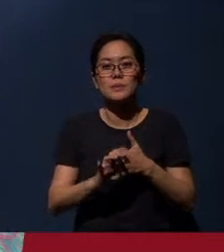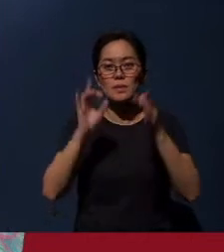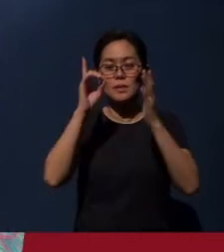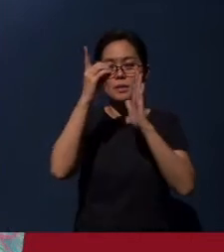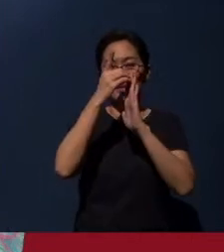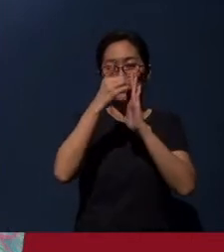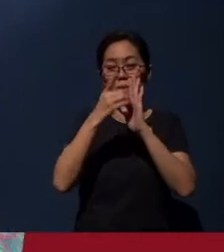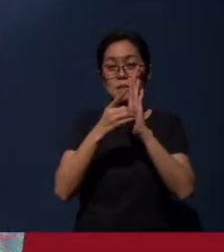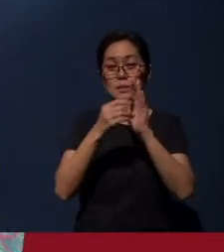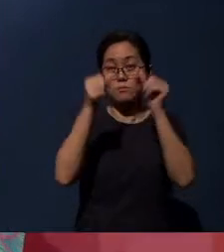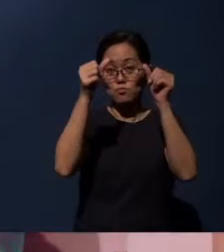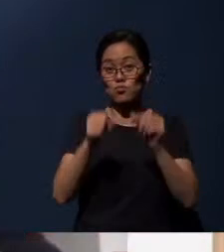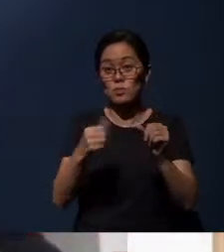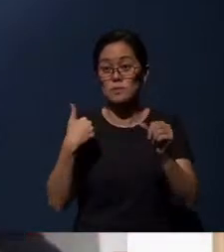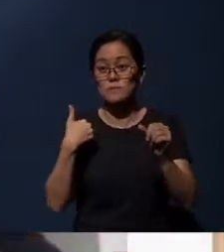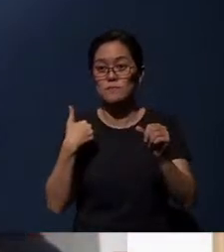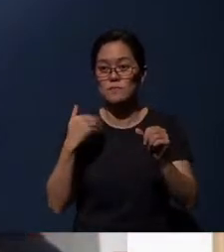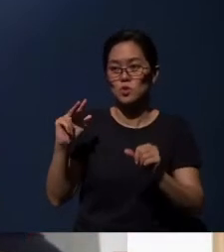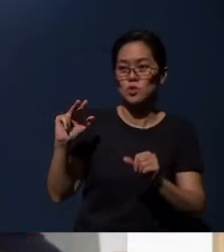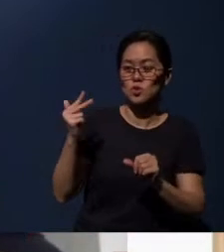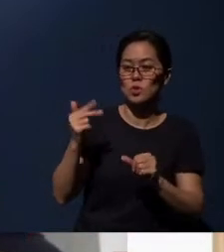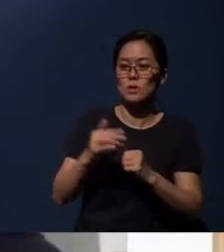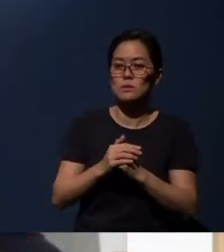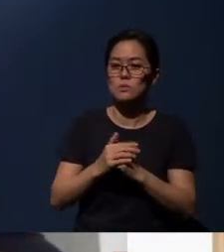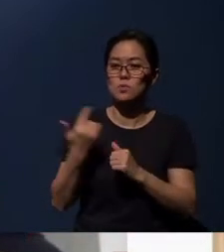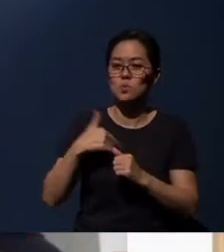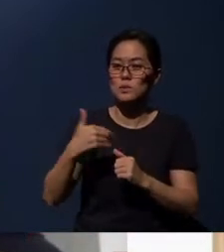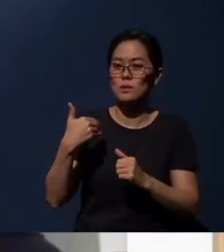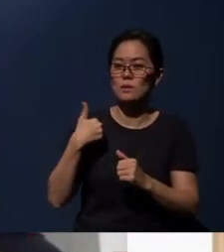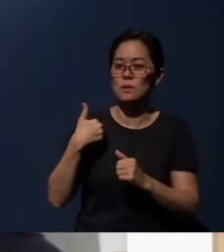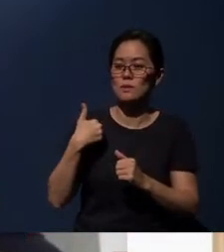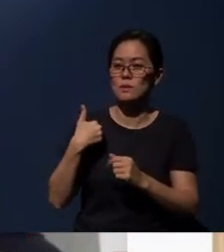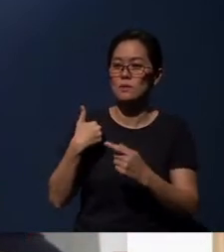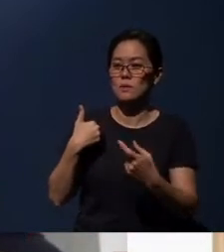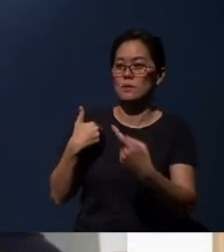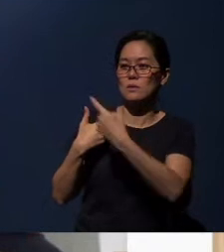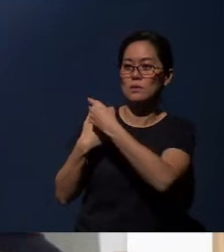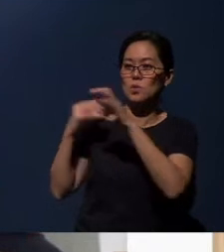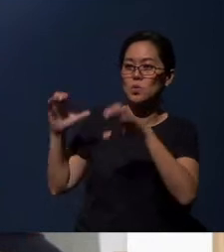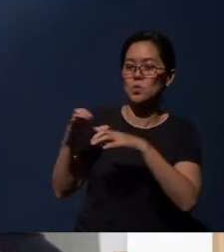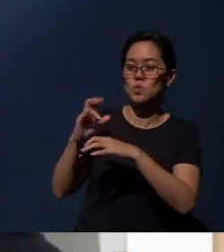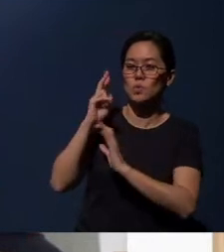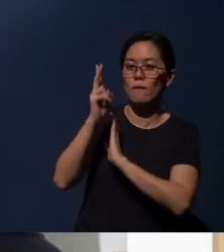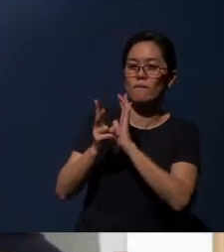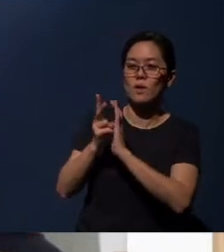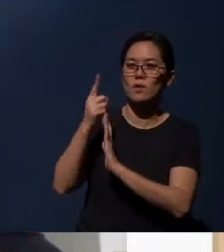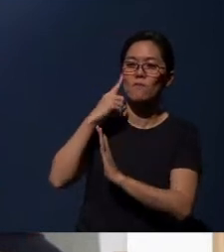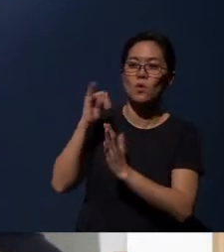And the third announcement is that we have actually done a video for the SafeEntry.